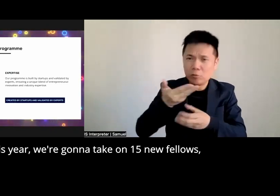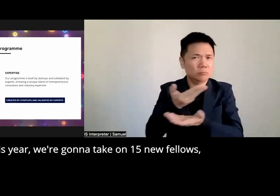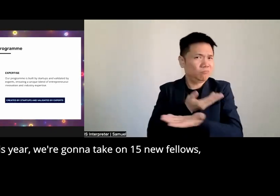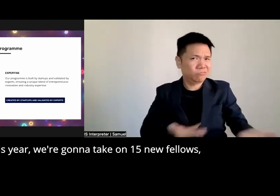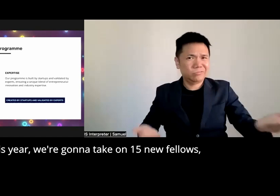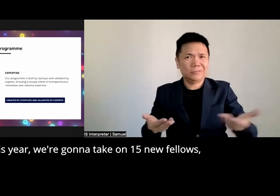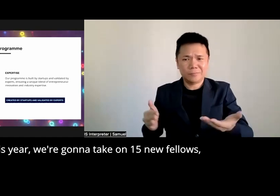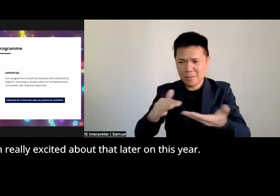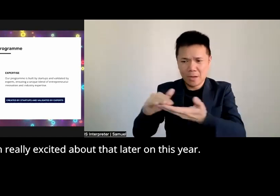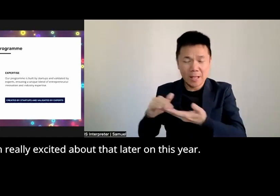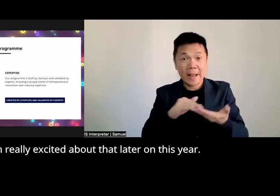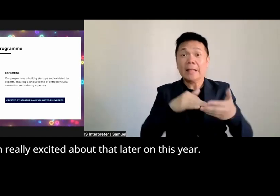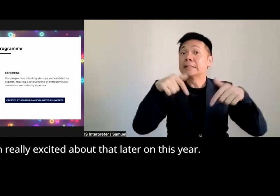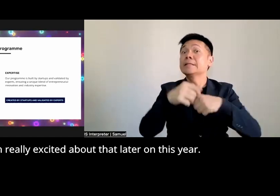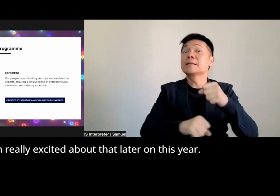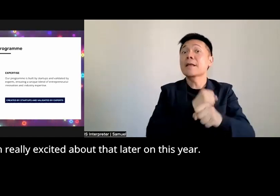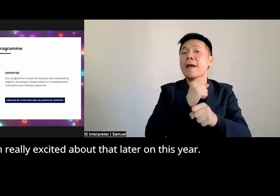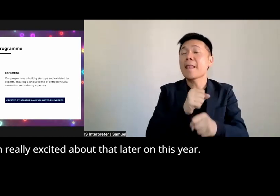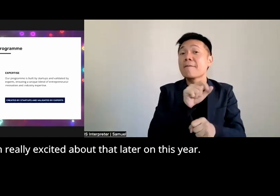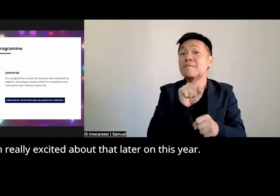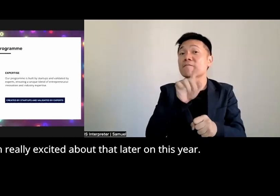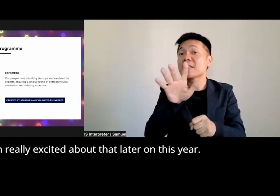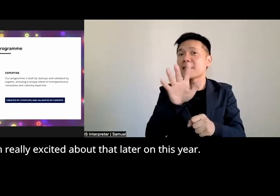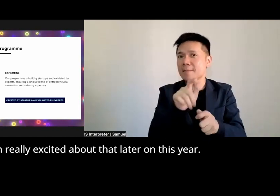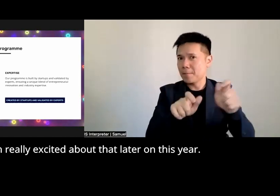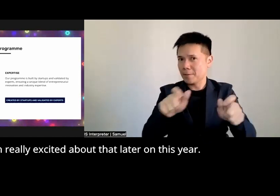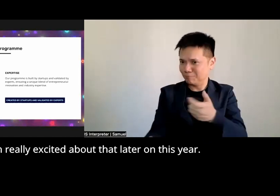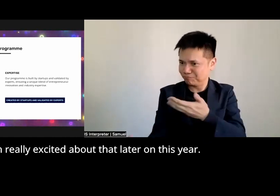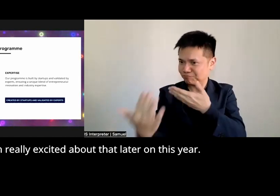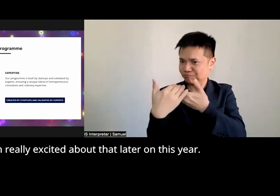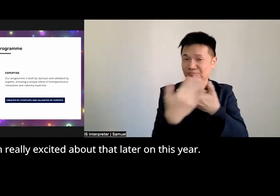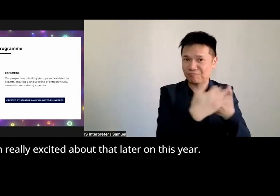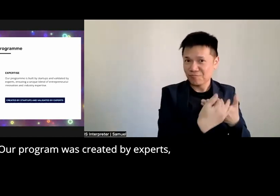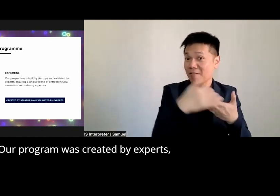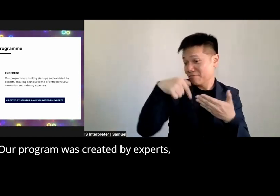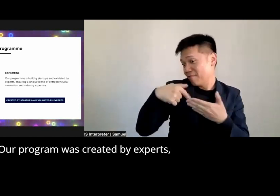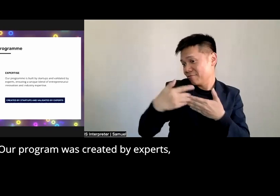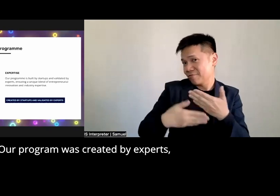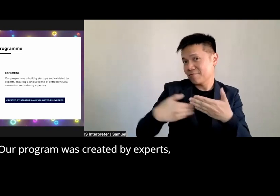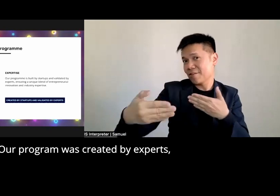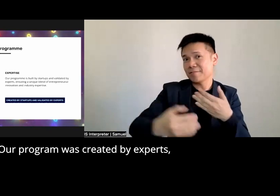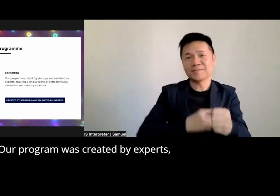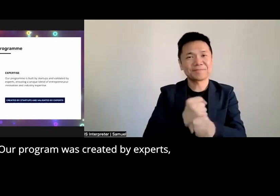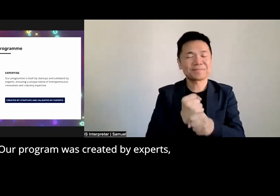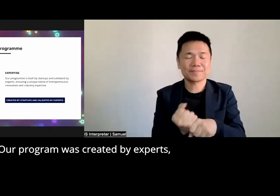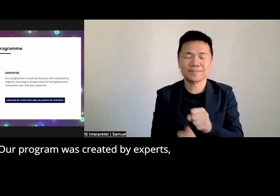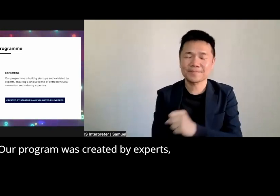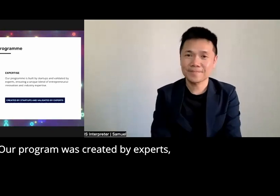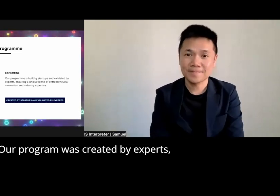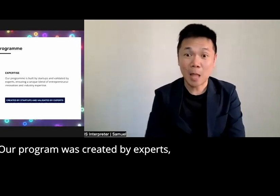new fellows and I'm really excited about that uh later on this year and our program was created